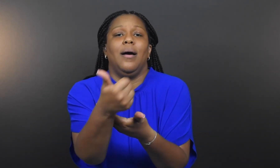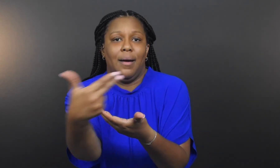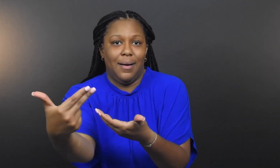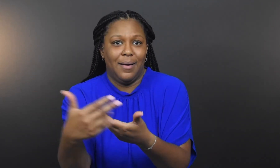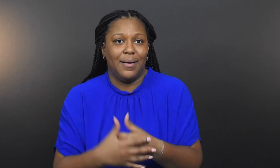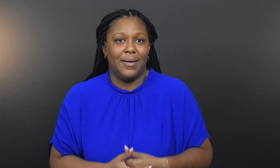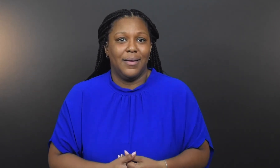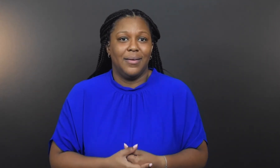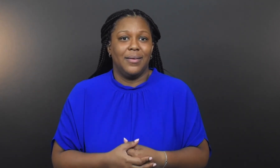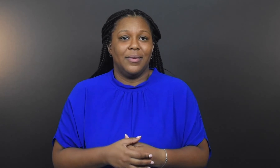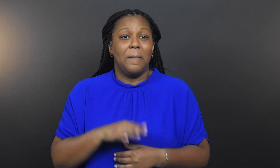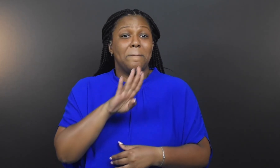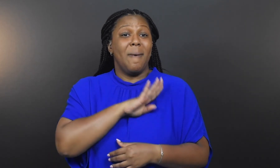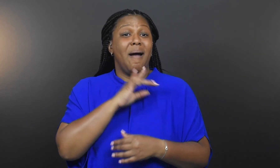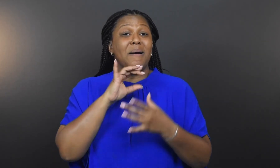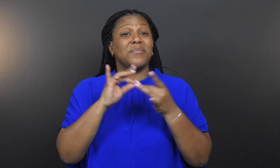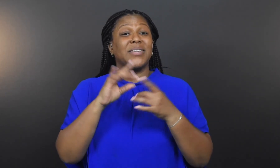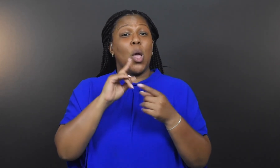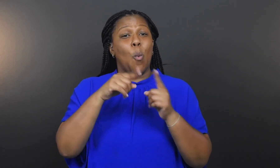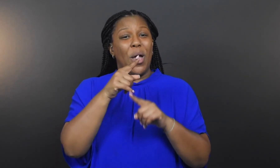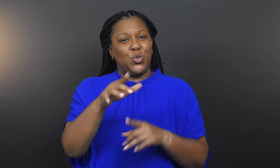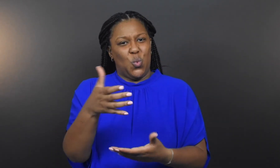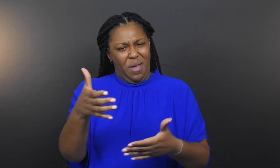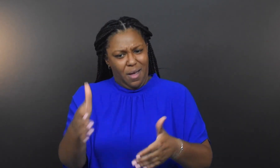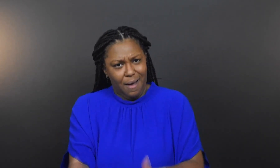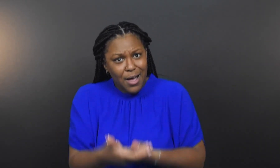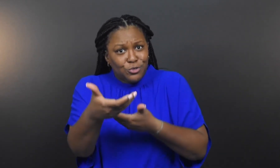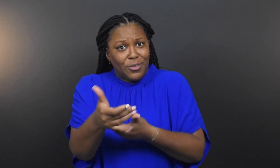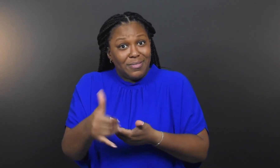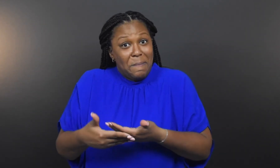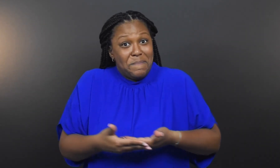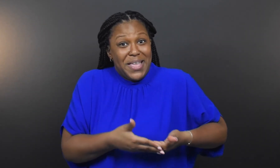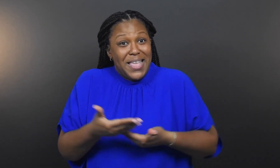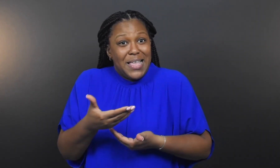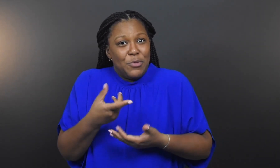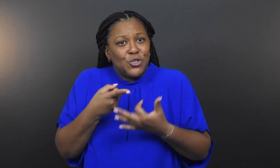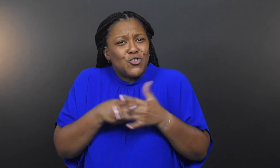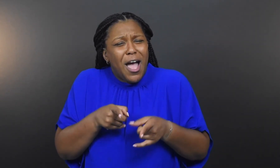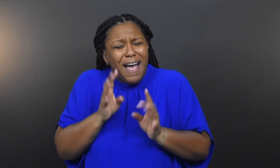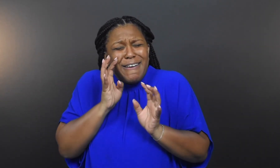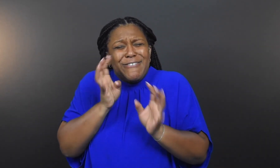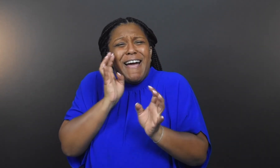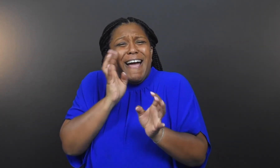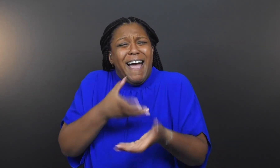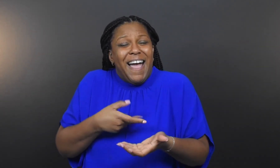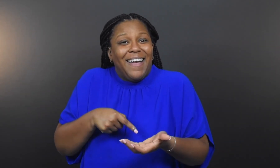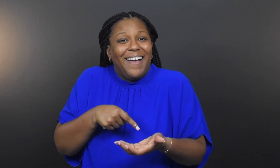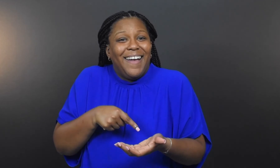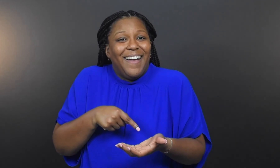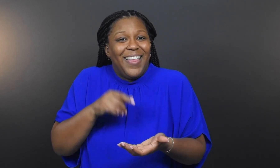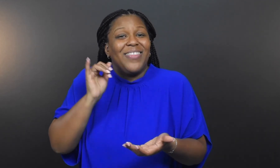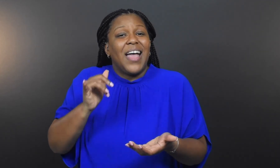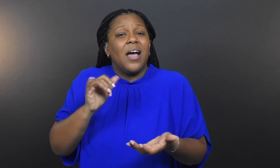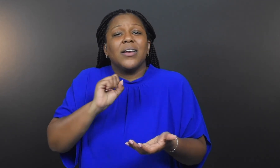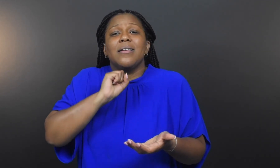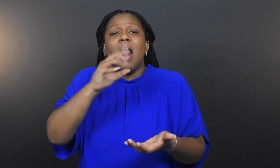“When you catch that baby and it starts to cry, there is nothing that can replace